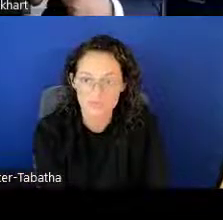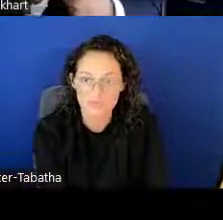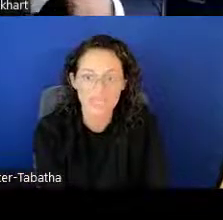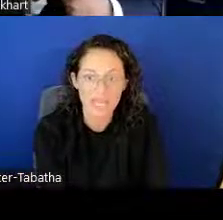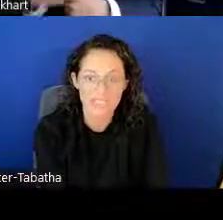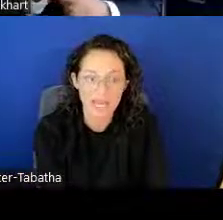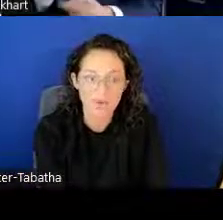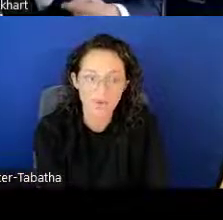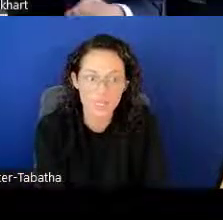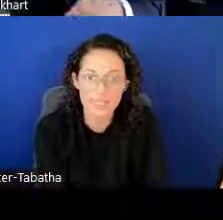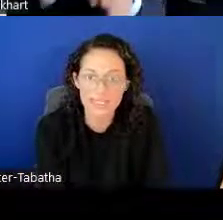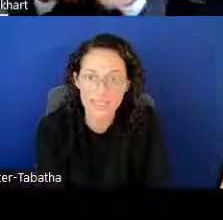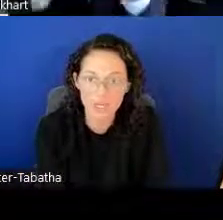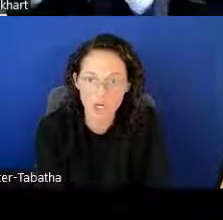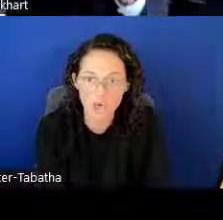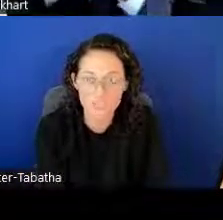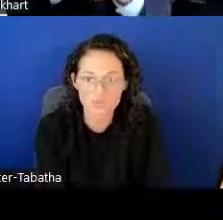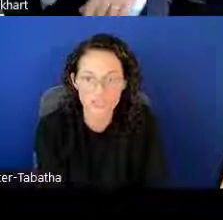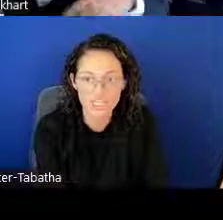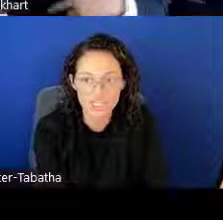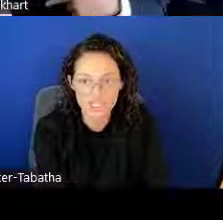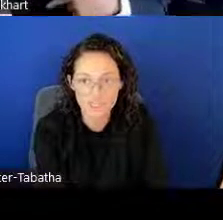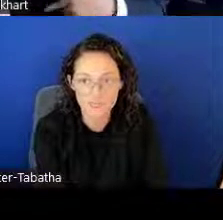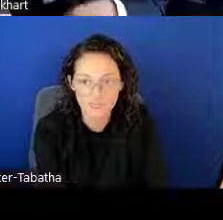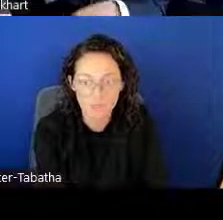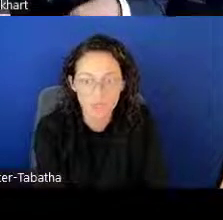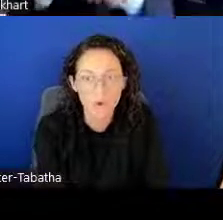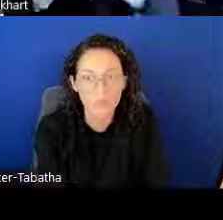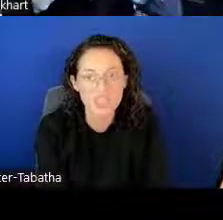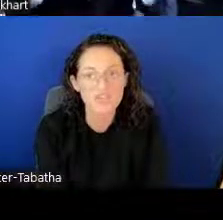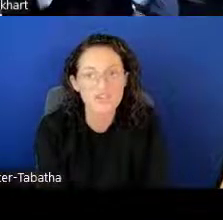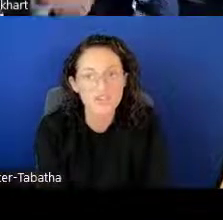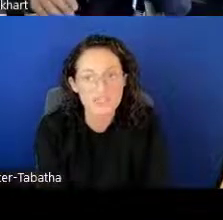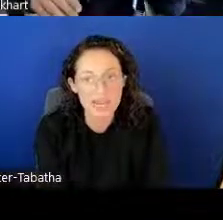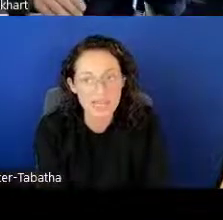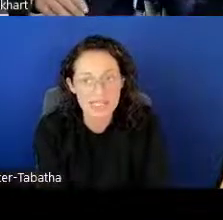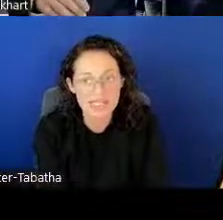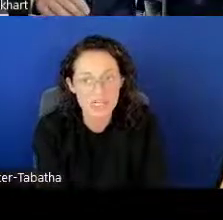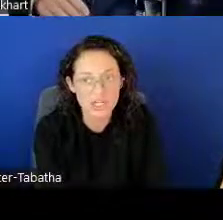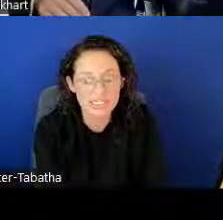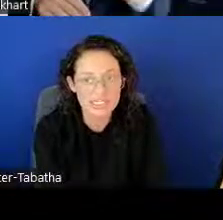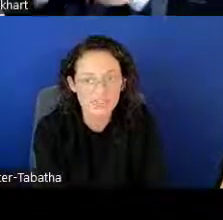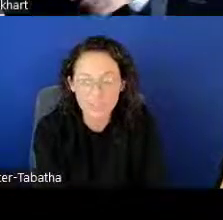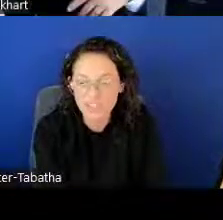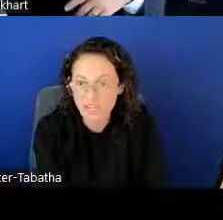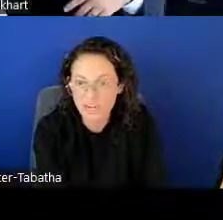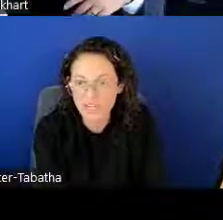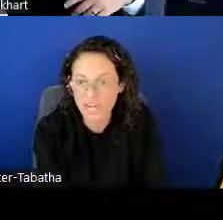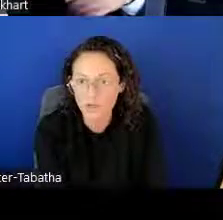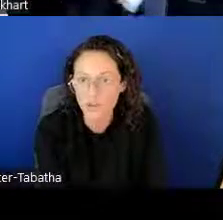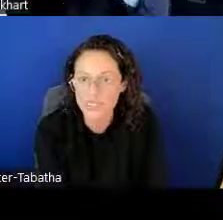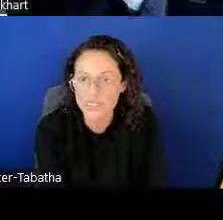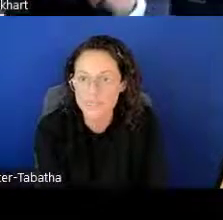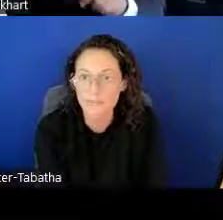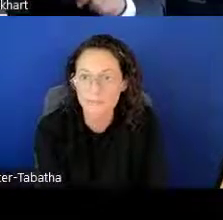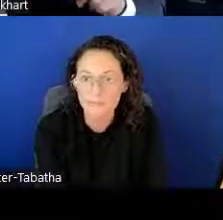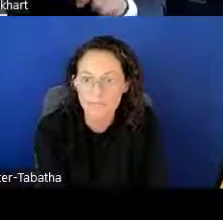The last category in yellow is REACH. We opened this for the first time last year. It's different than the other categories